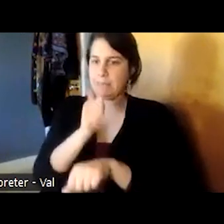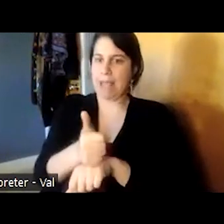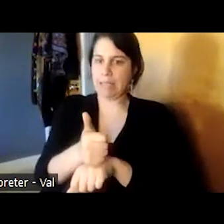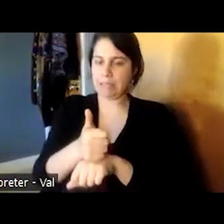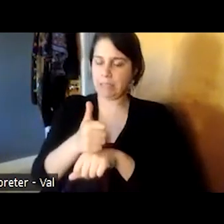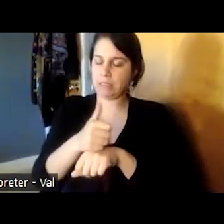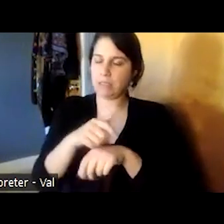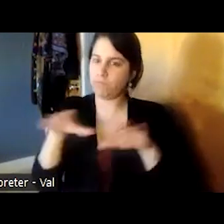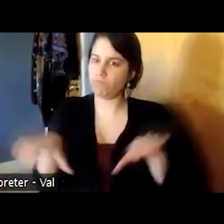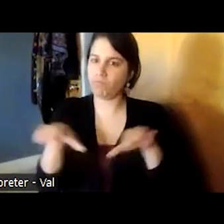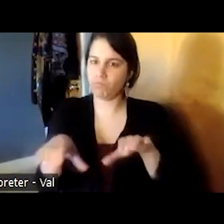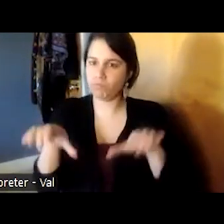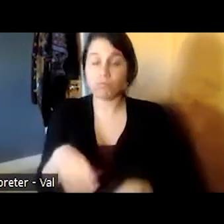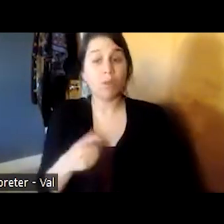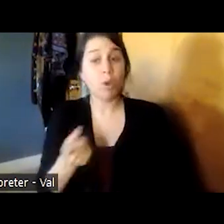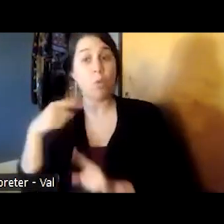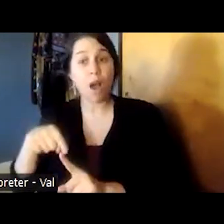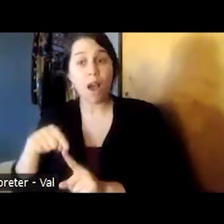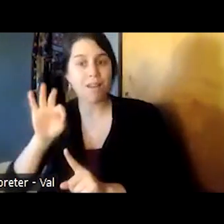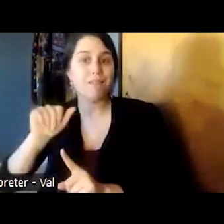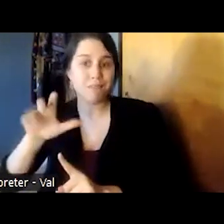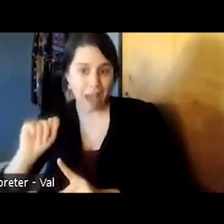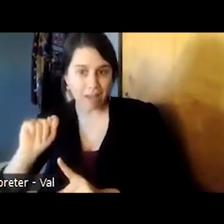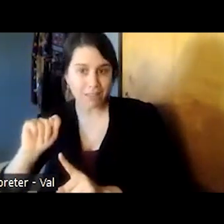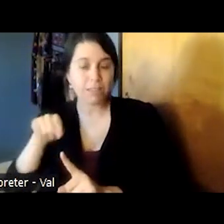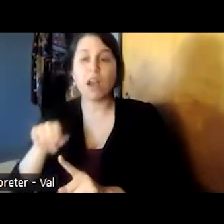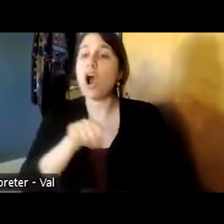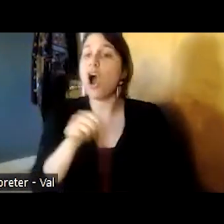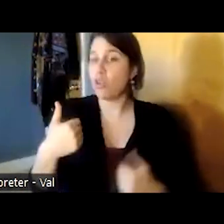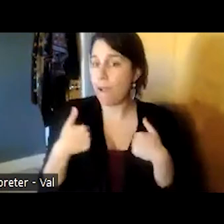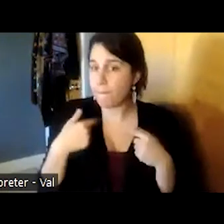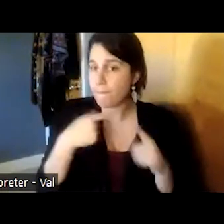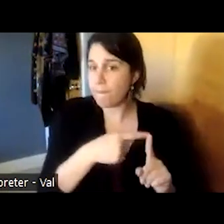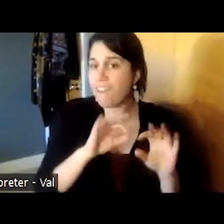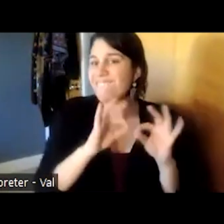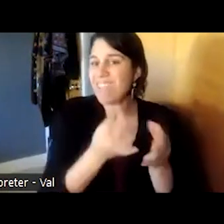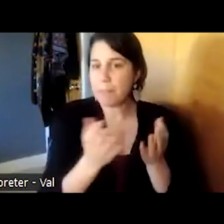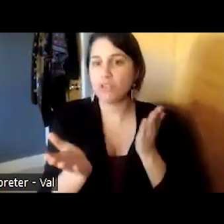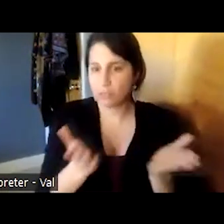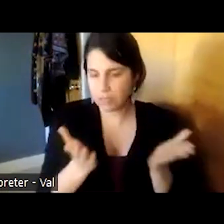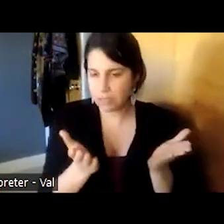one was our forensic act program but another one is family services you know we've learned that